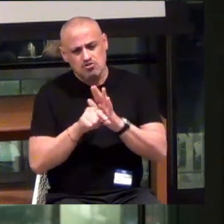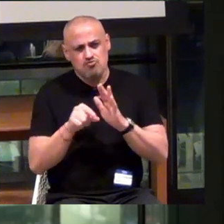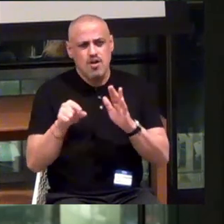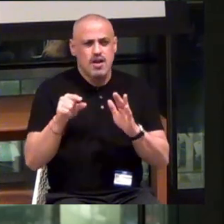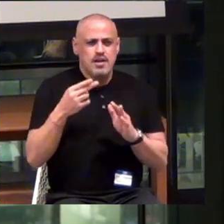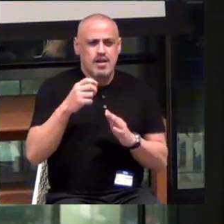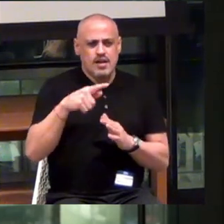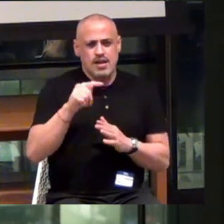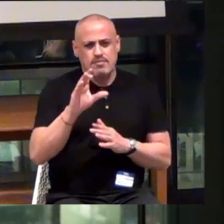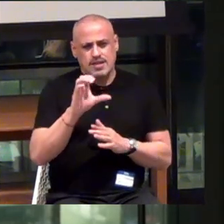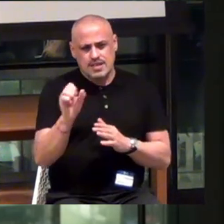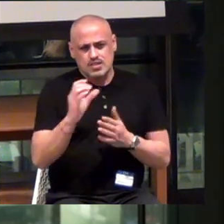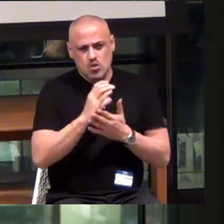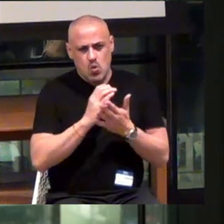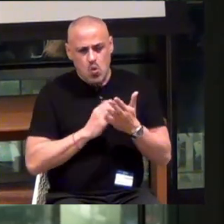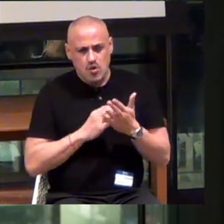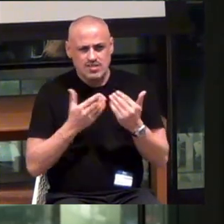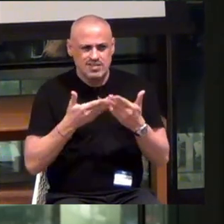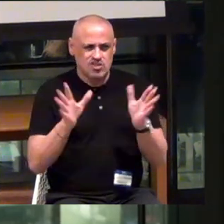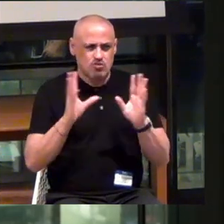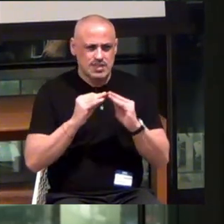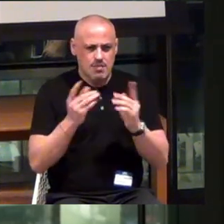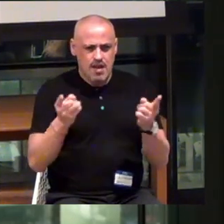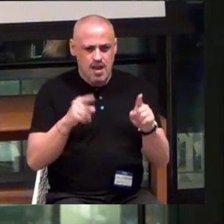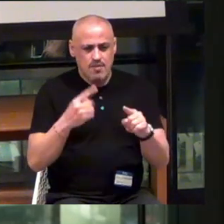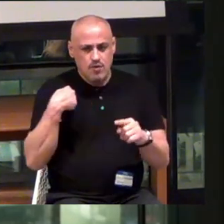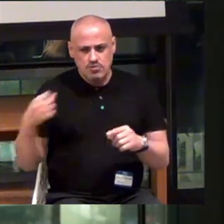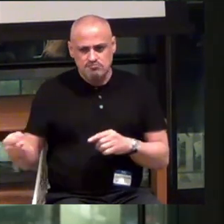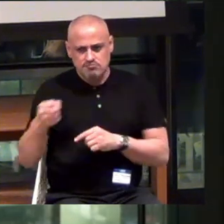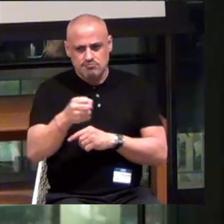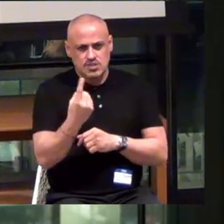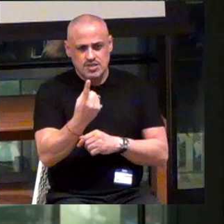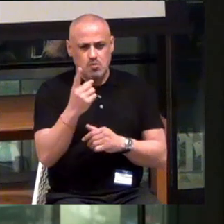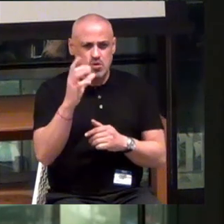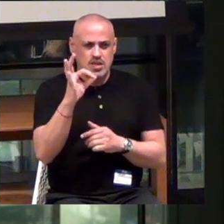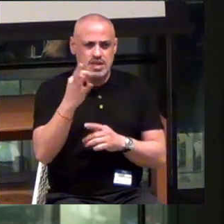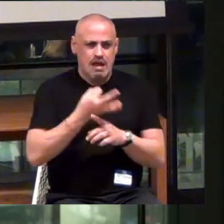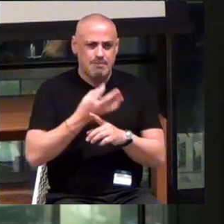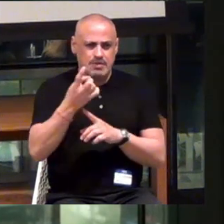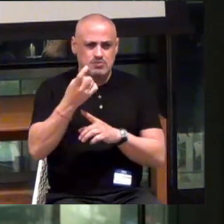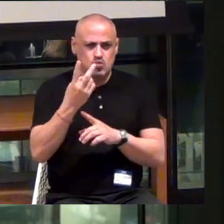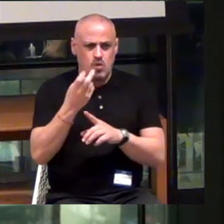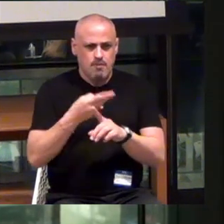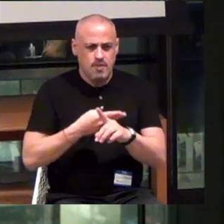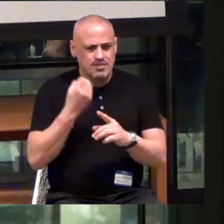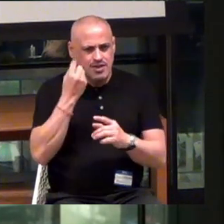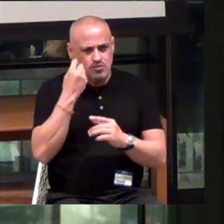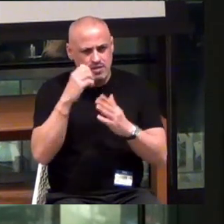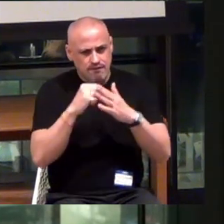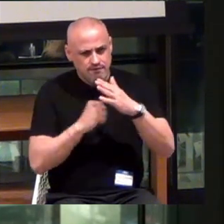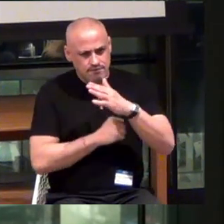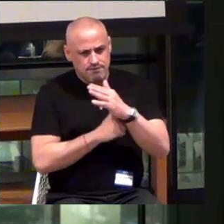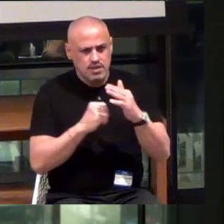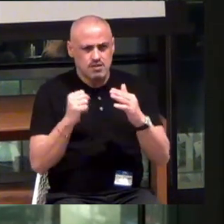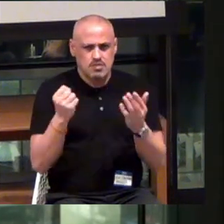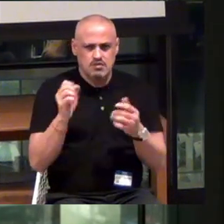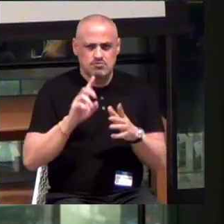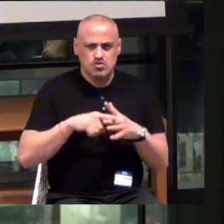I need a General Assembly of haptics. Where I can put someone in, and in nine or twelve months, they understand the fundamentals and can start working.